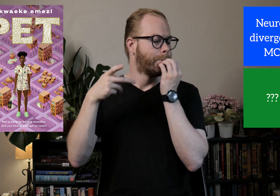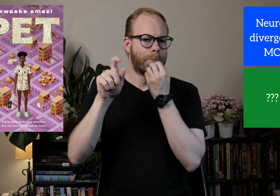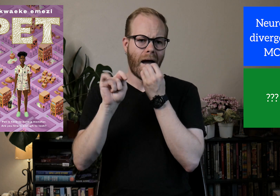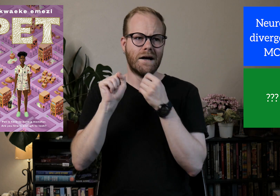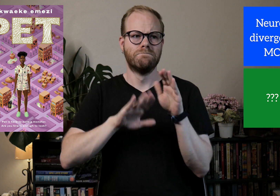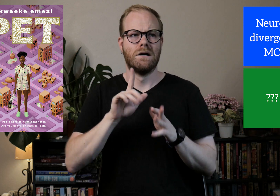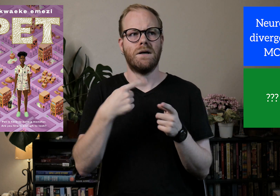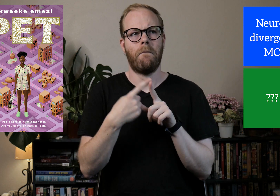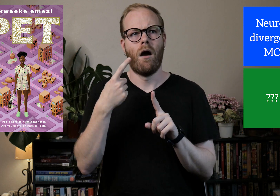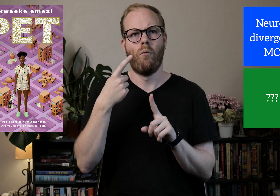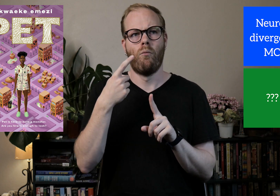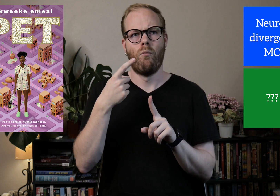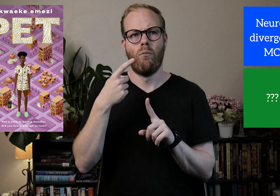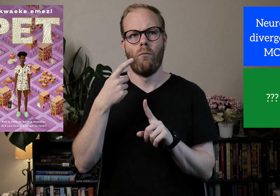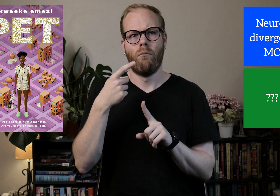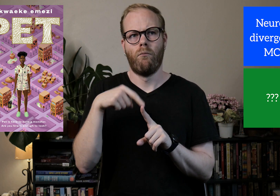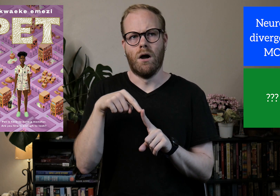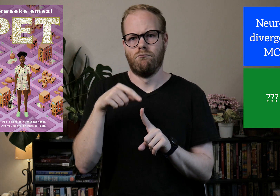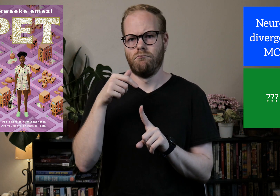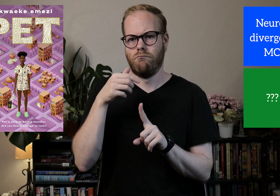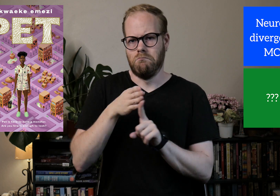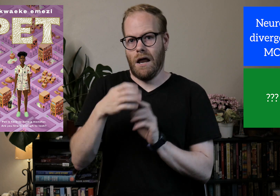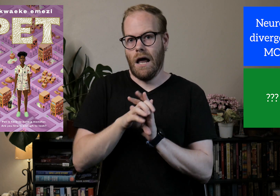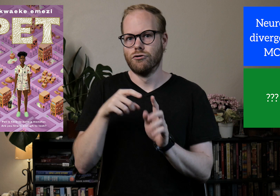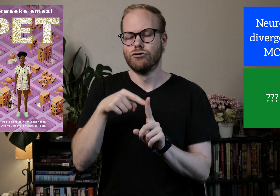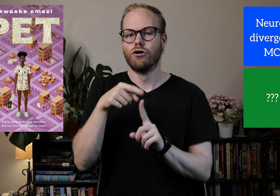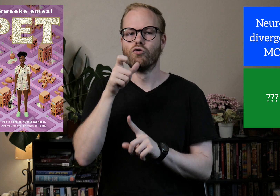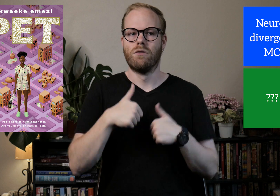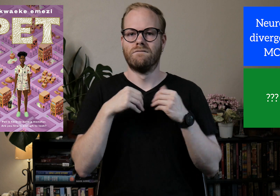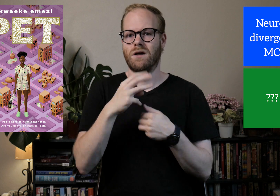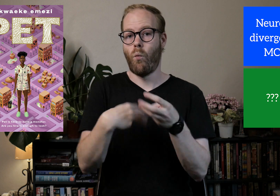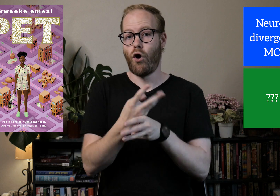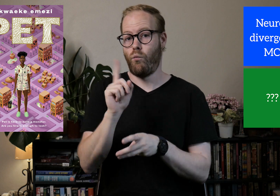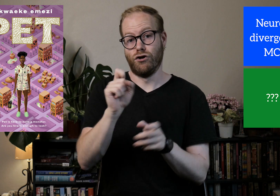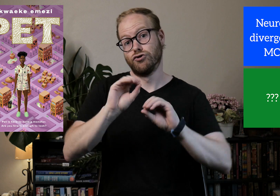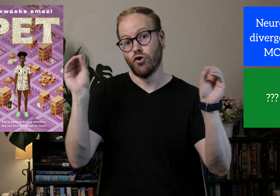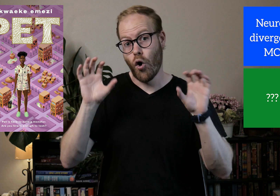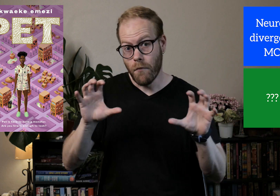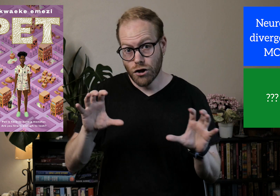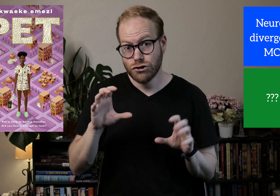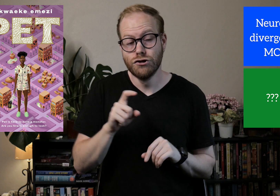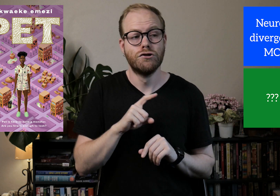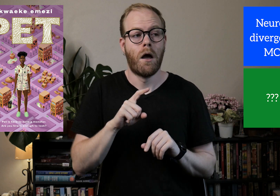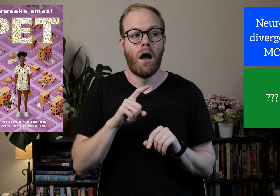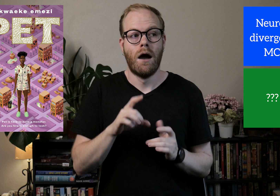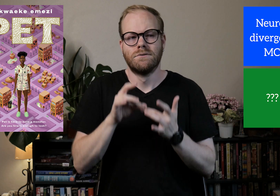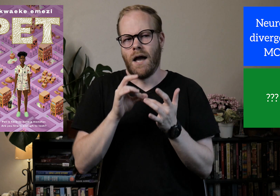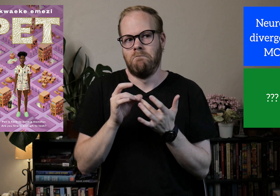Pet is basically about the main character who lives in a world that has no monsters. Except...